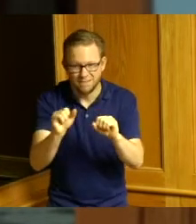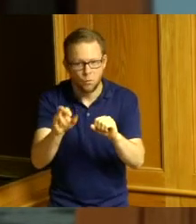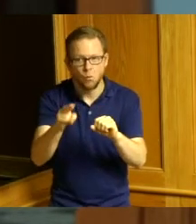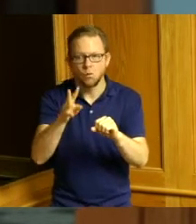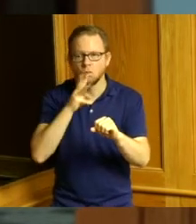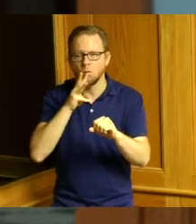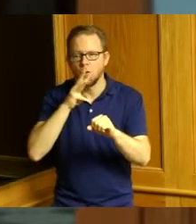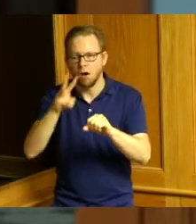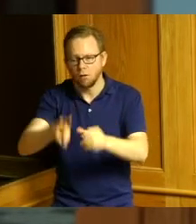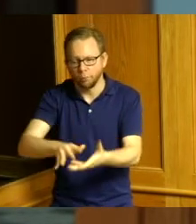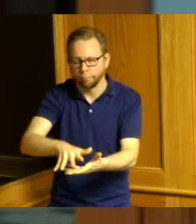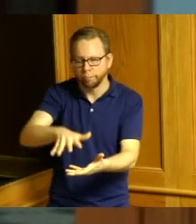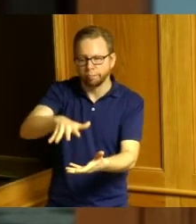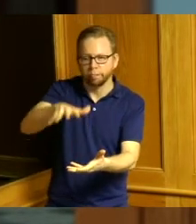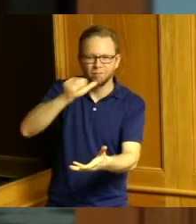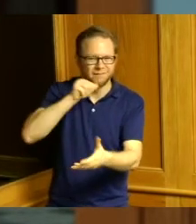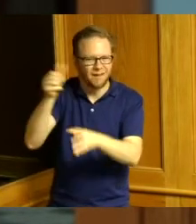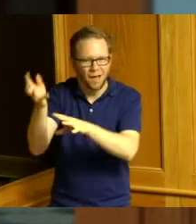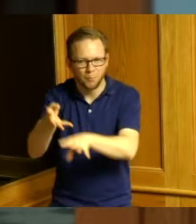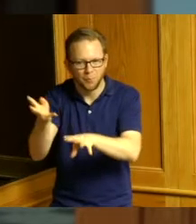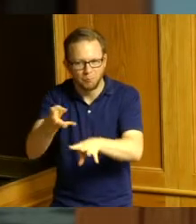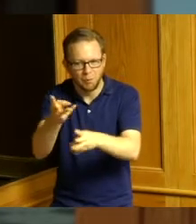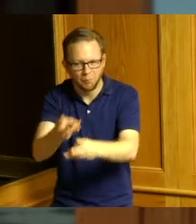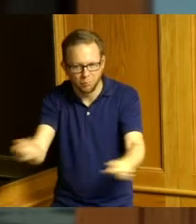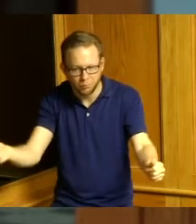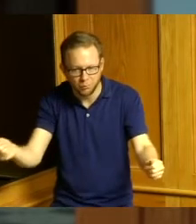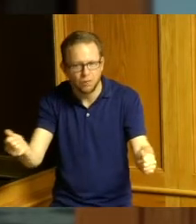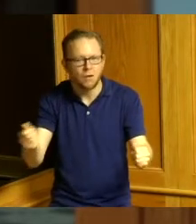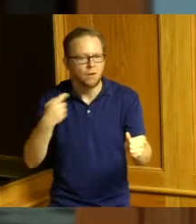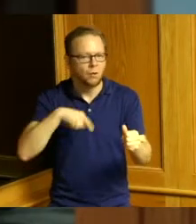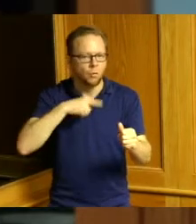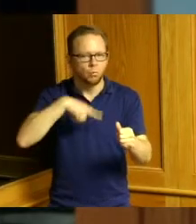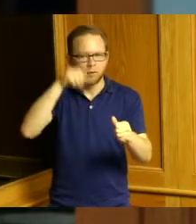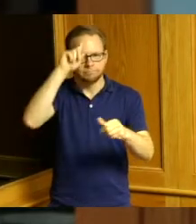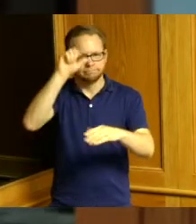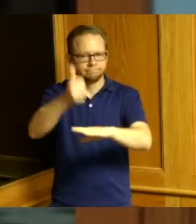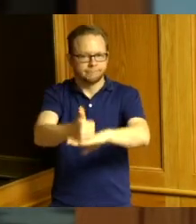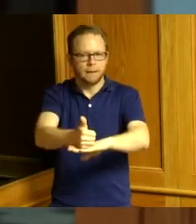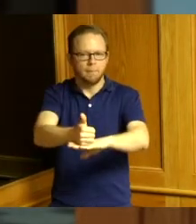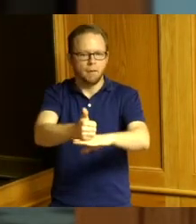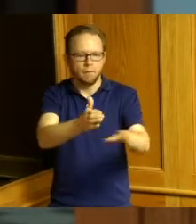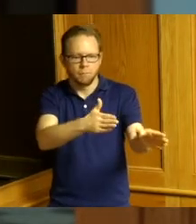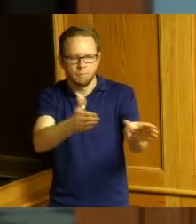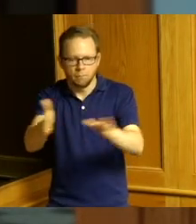and put together a repair program for that all the property owners have been notified